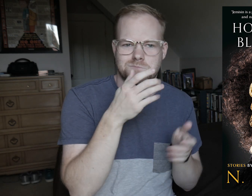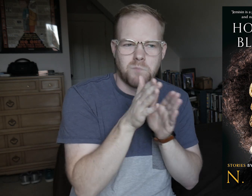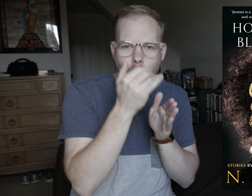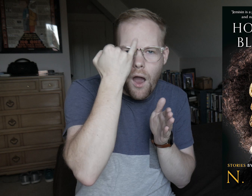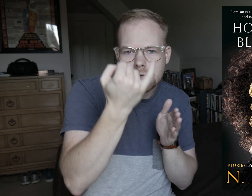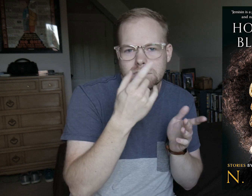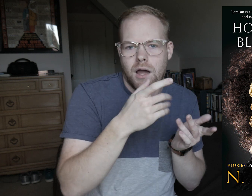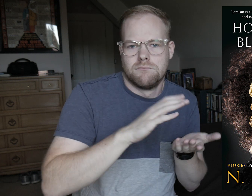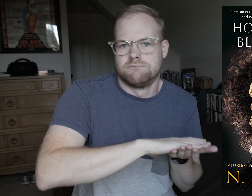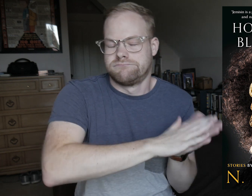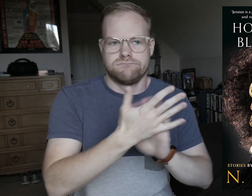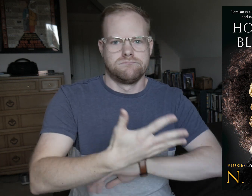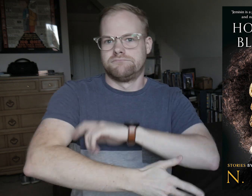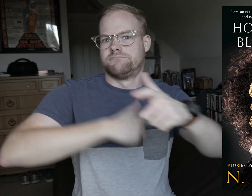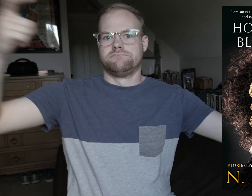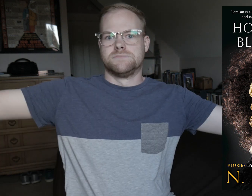a small idea that grew into something much bigger.